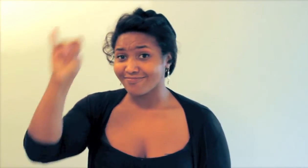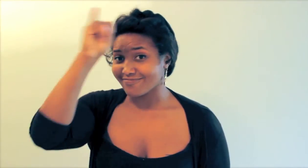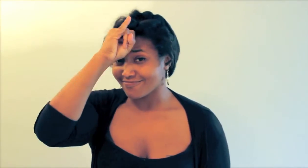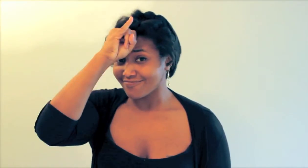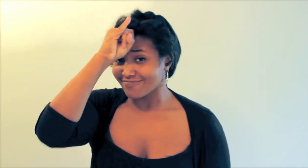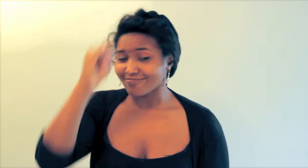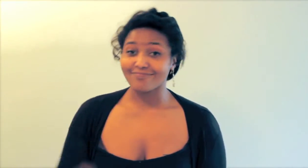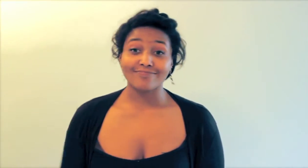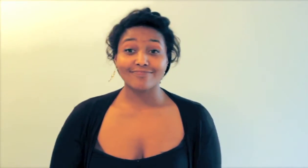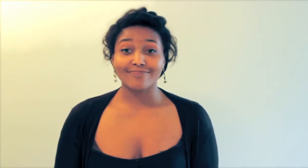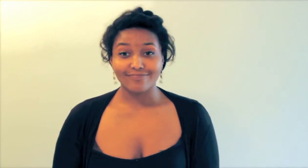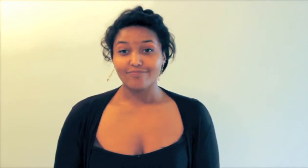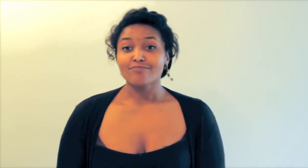Idiot!